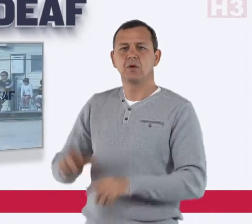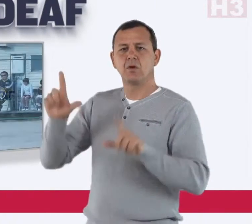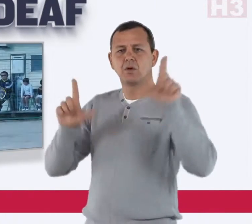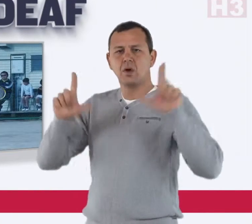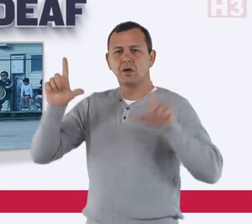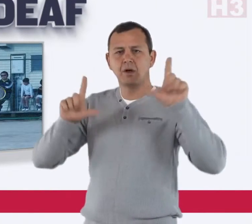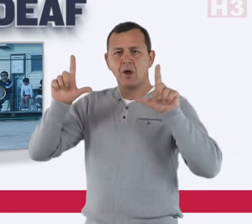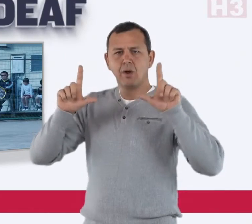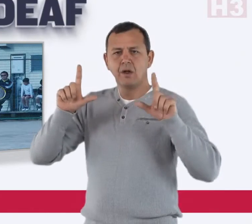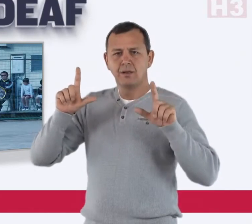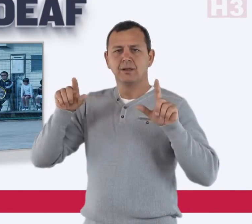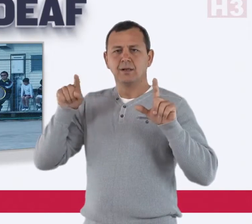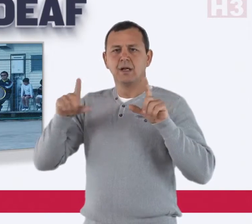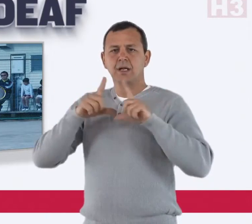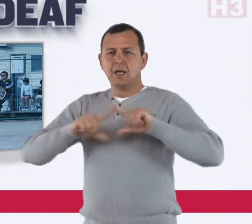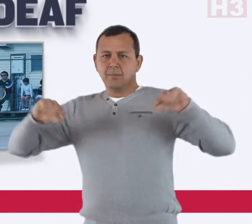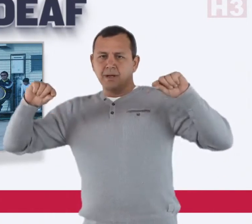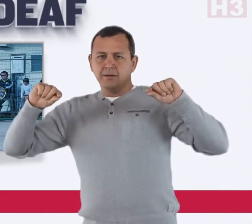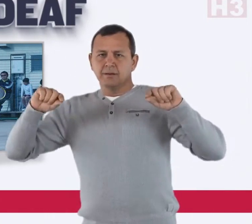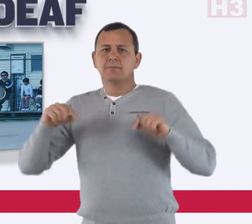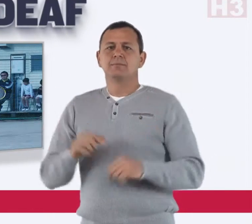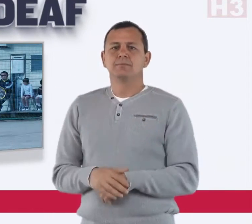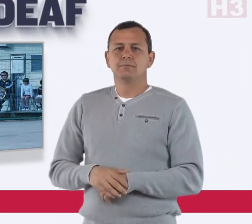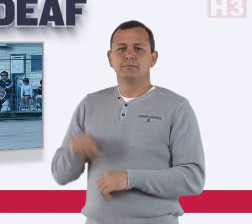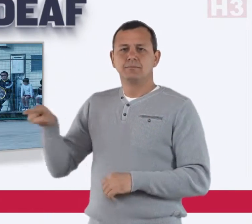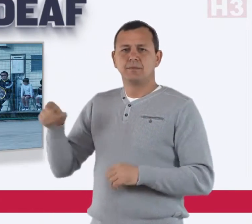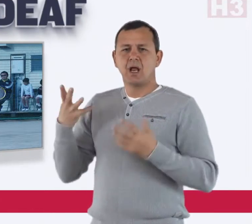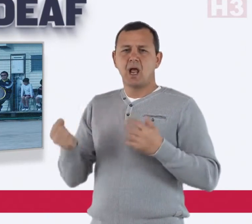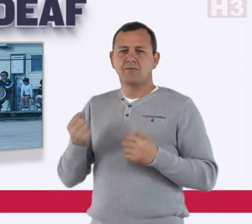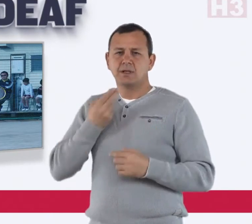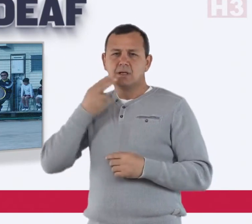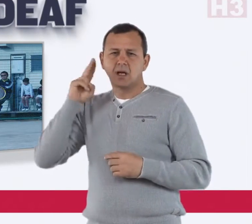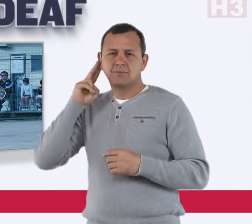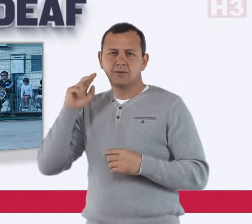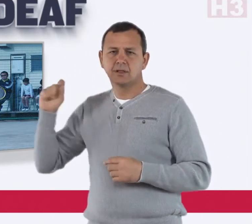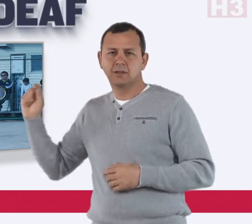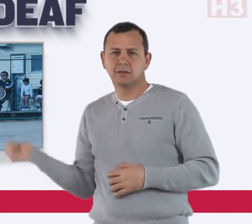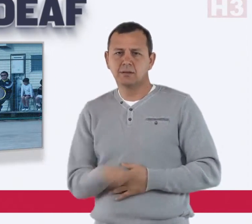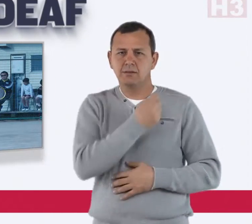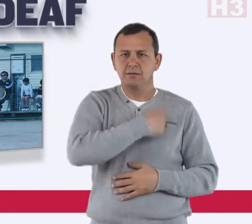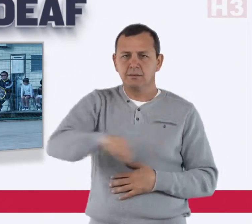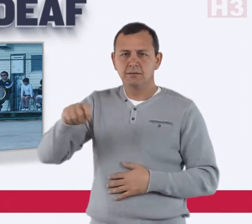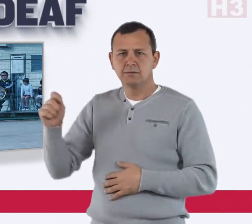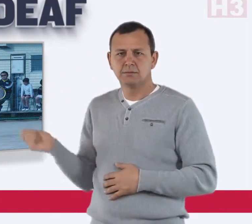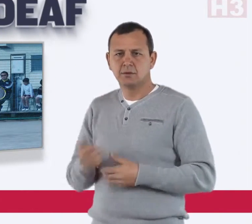In Tokyo, Japan there is a deaf tennis